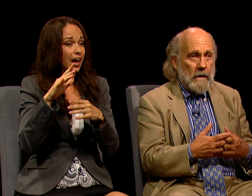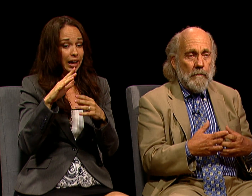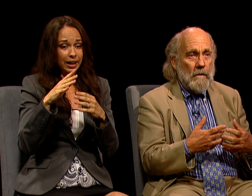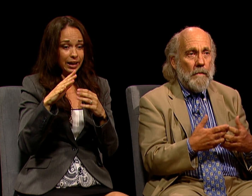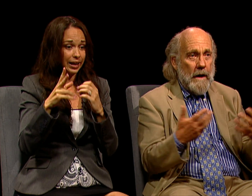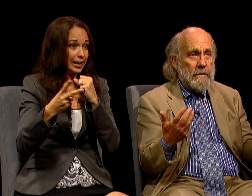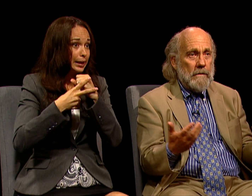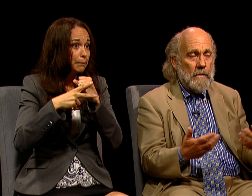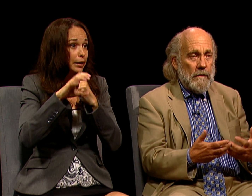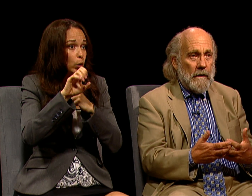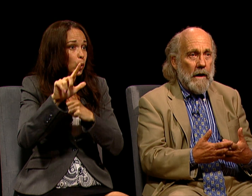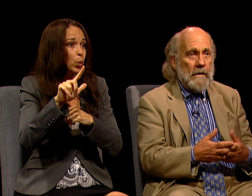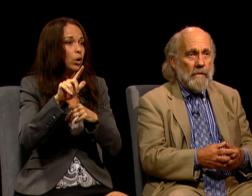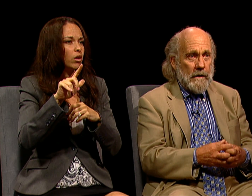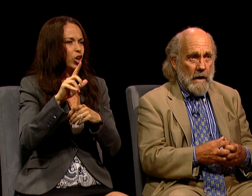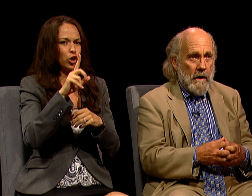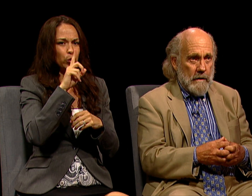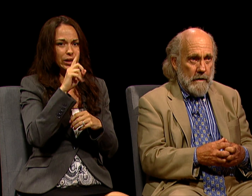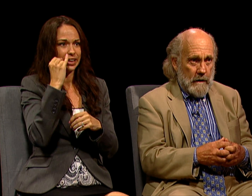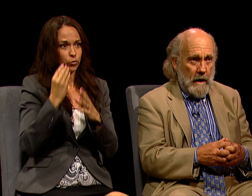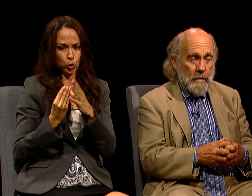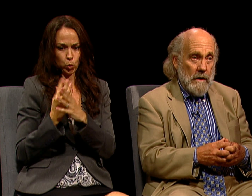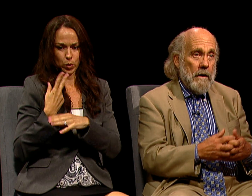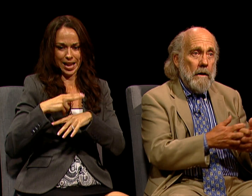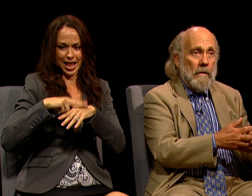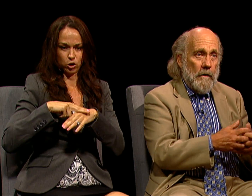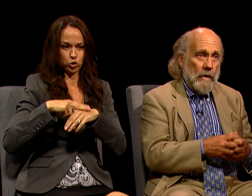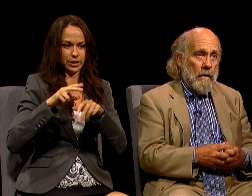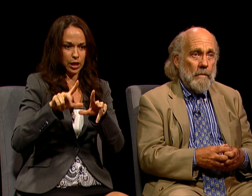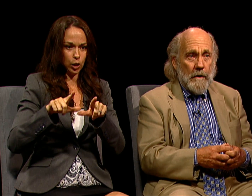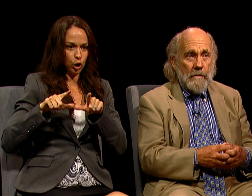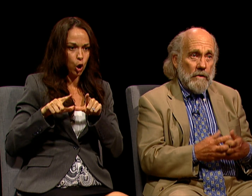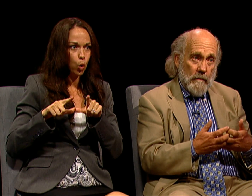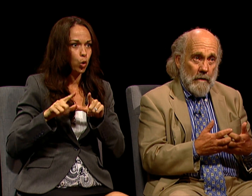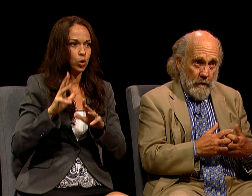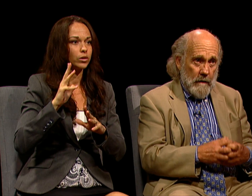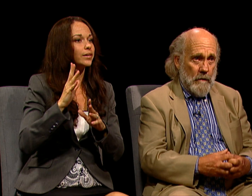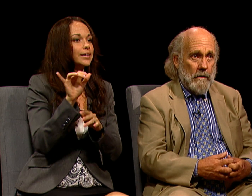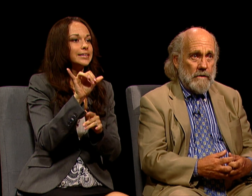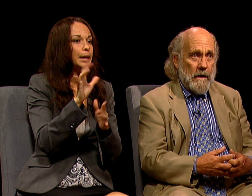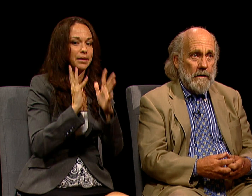AND WENT BACK TO THE KIND OF ECONOMY THAT OUR GRANDPARENTS OR GREAT-GRANDPARENTS HAD